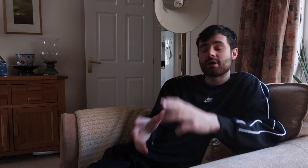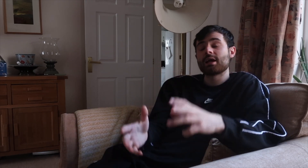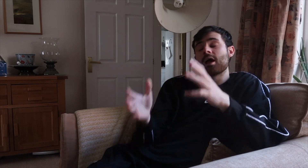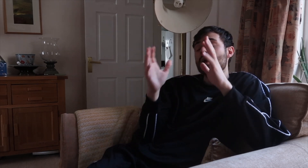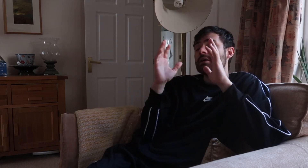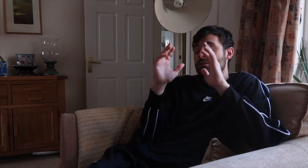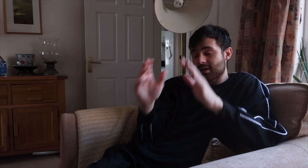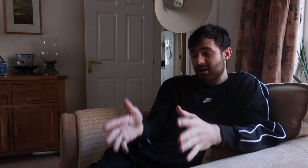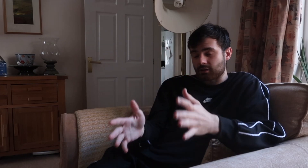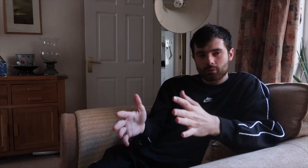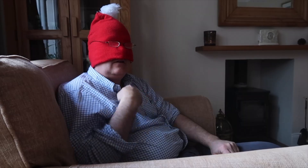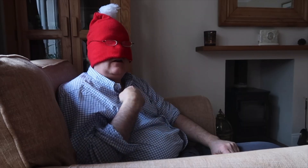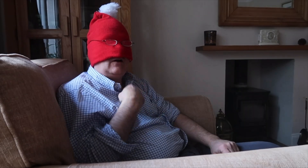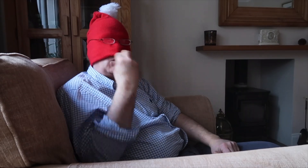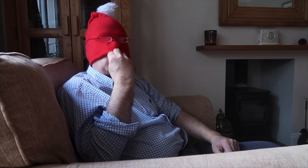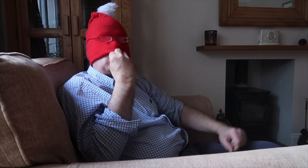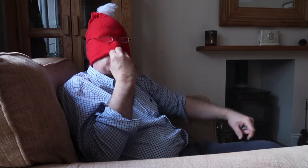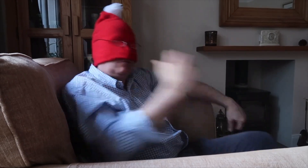Right... Dad! I am having food!